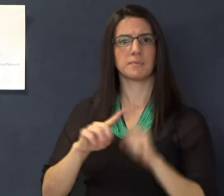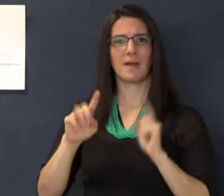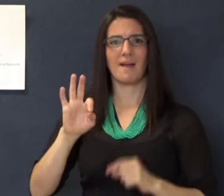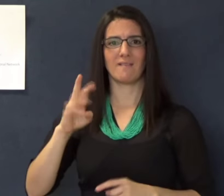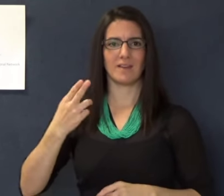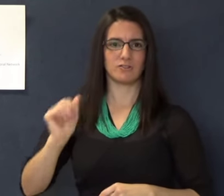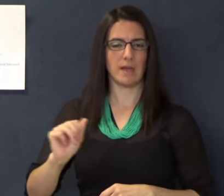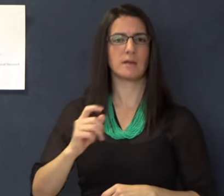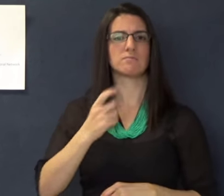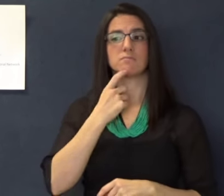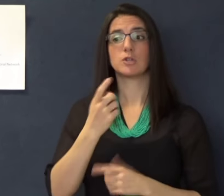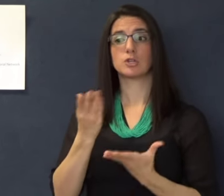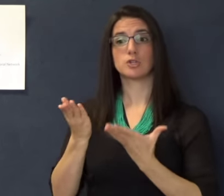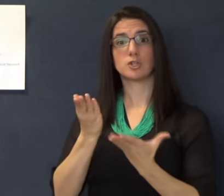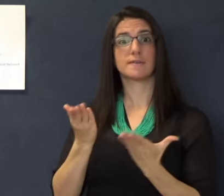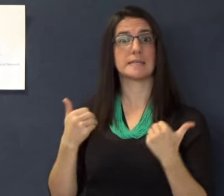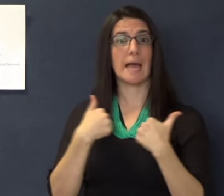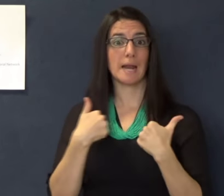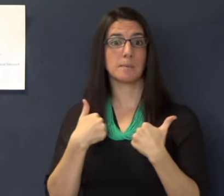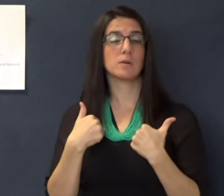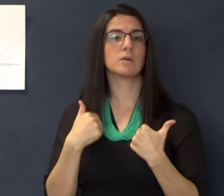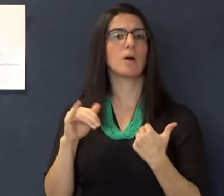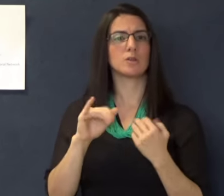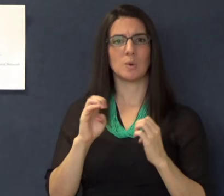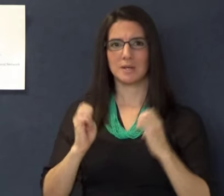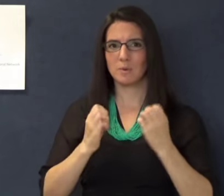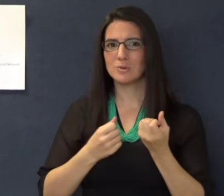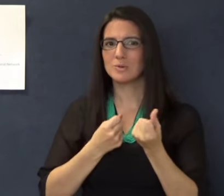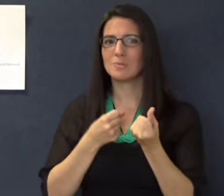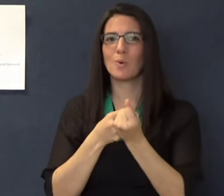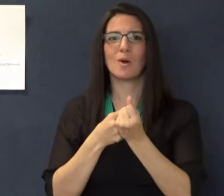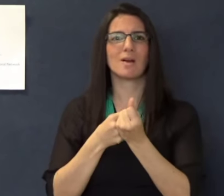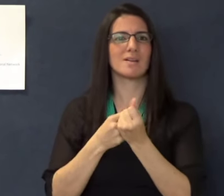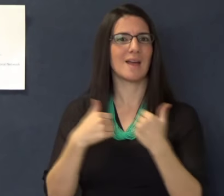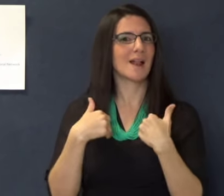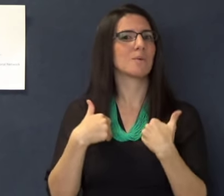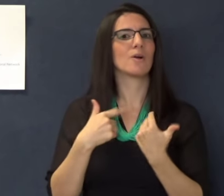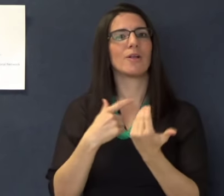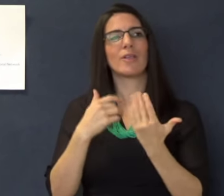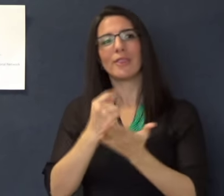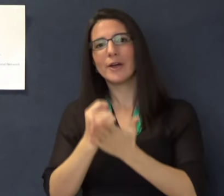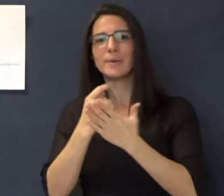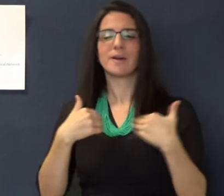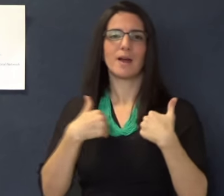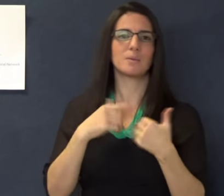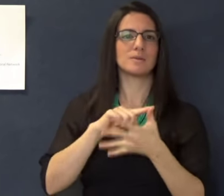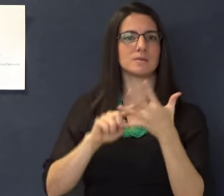The FHA states that service animals and assistance animals (defined as emotional support animals,